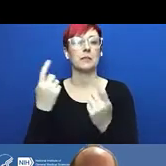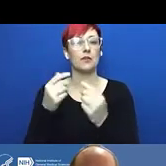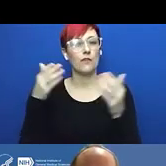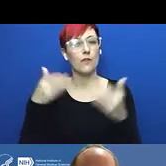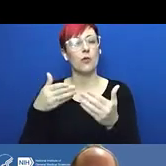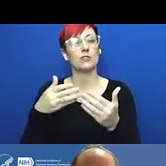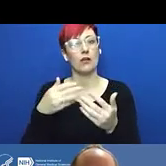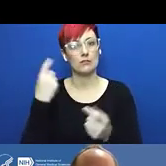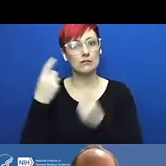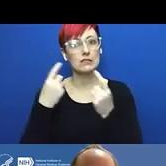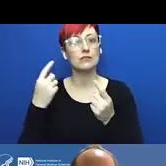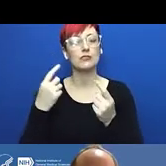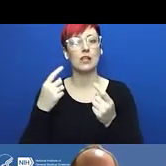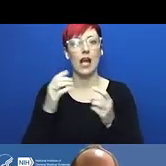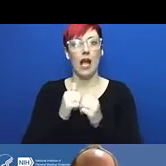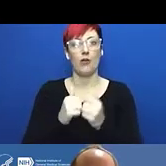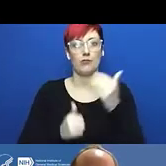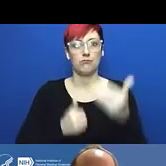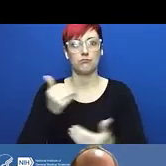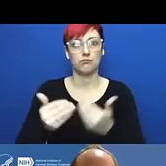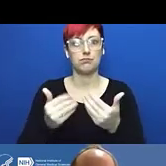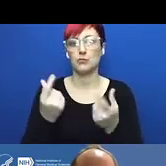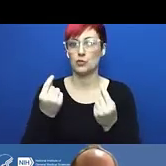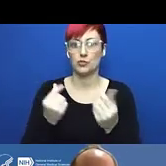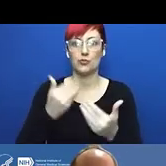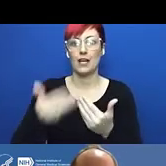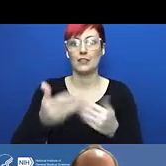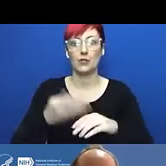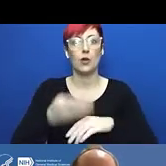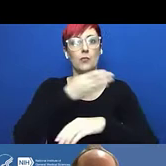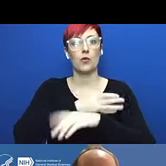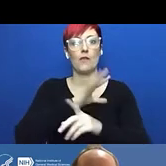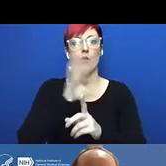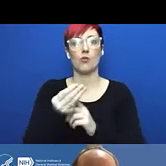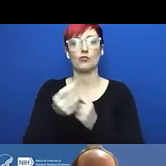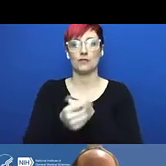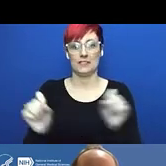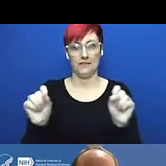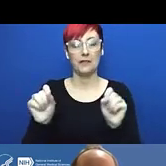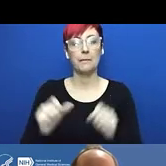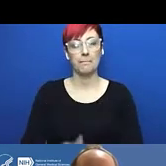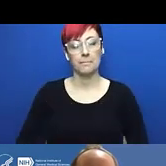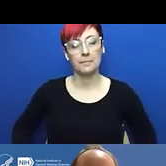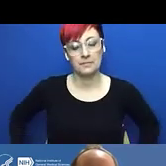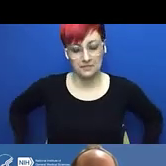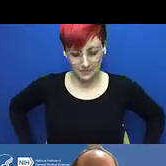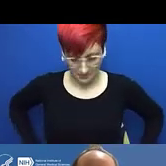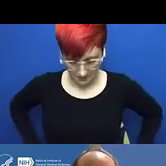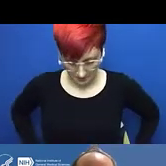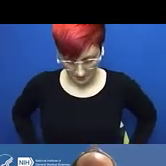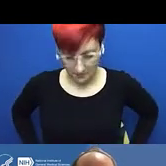for the growth and pathogenesis of the bacteria. However, unknown to the researcher